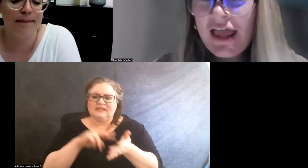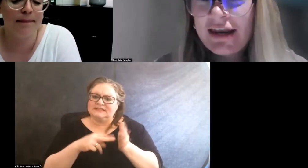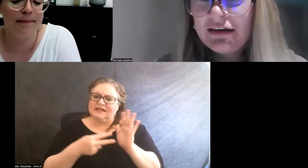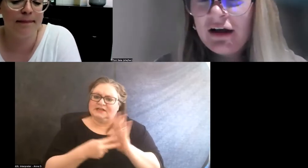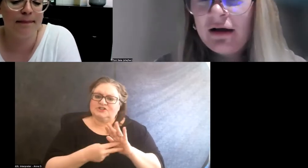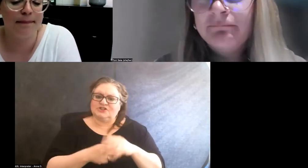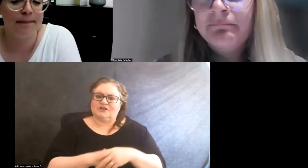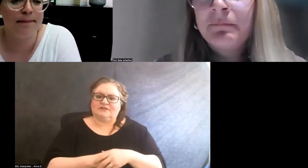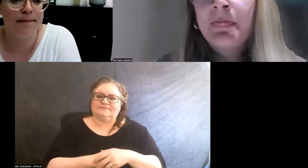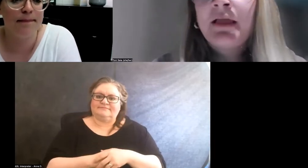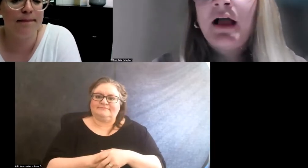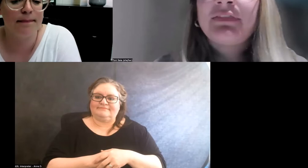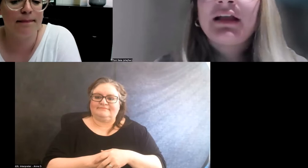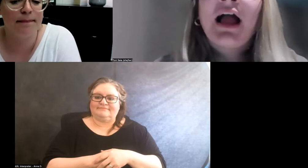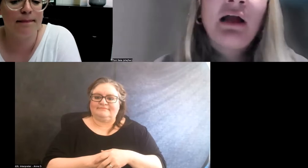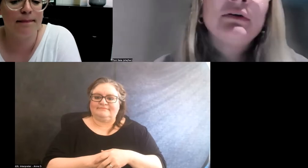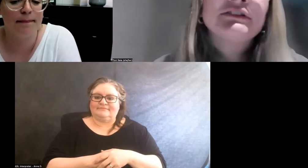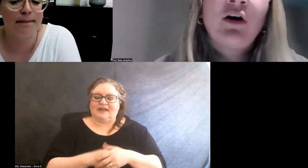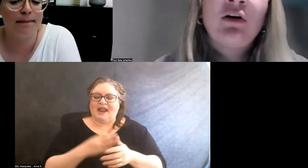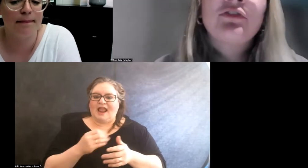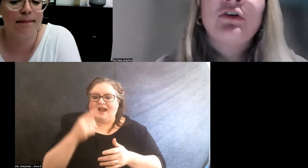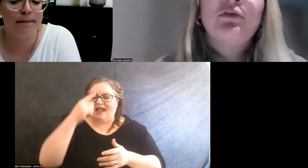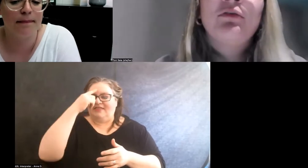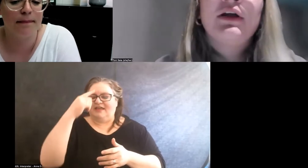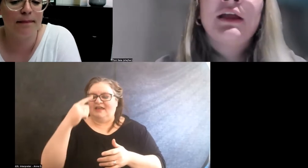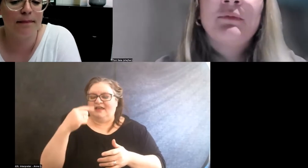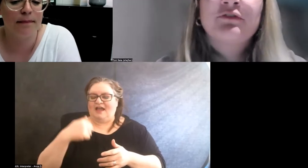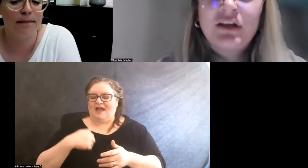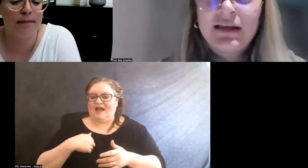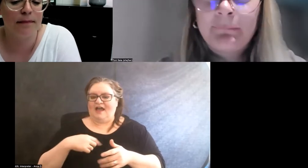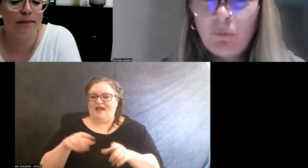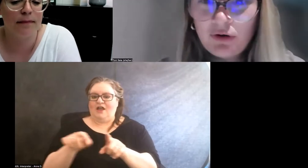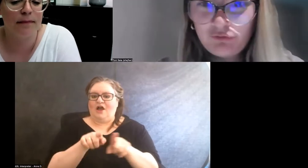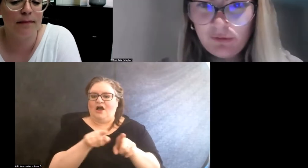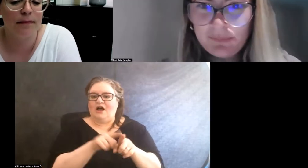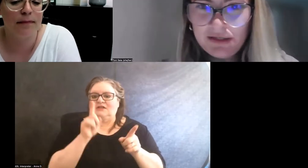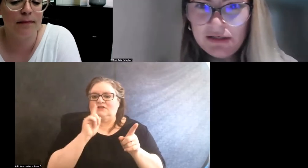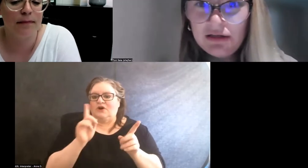And I think, it was really important for me to foster that.